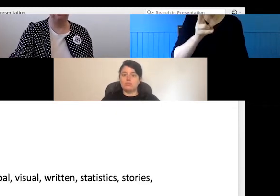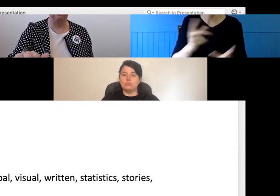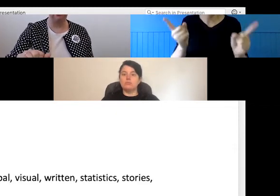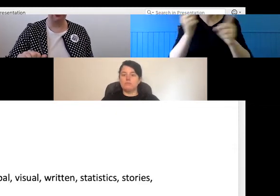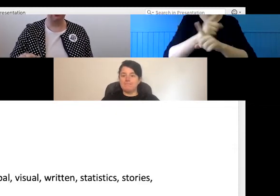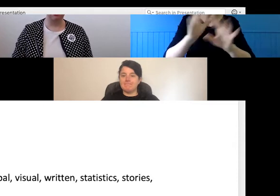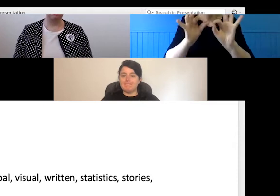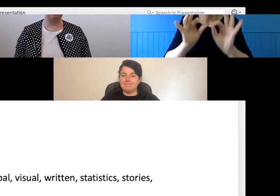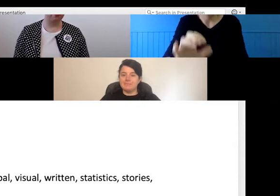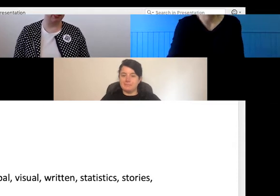Tip no.